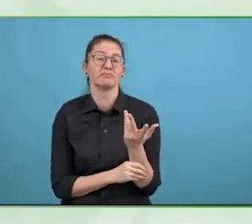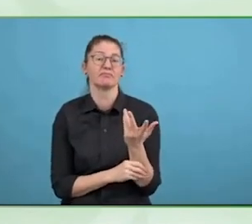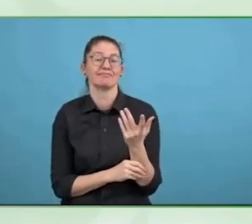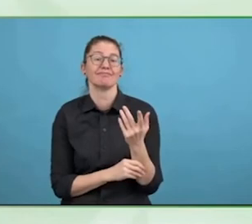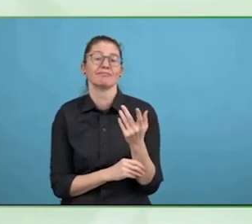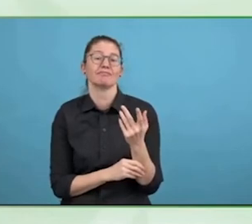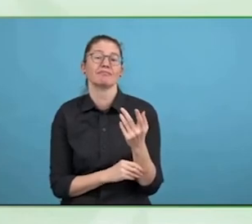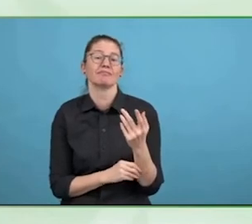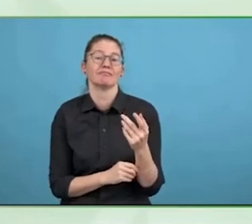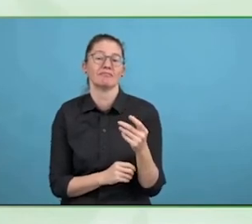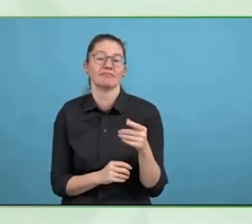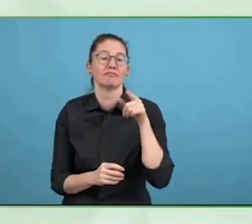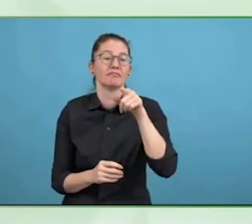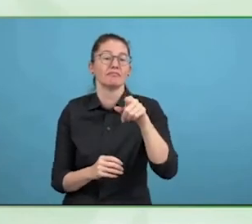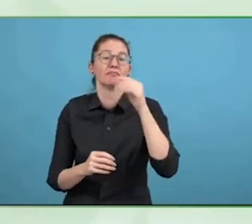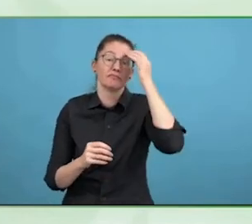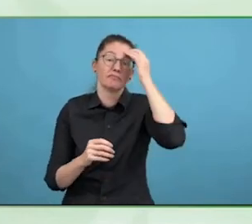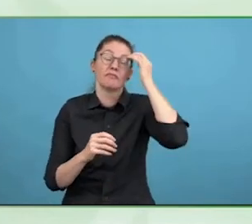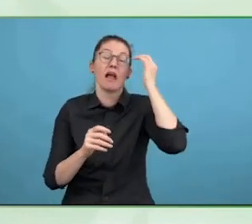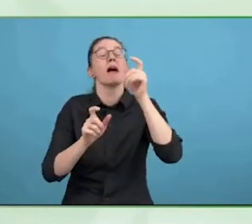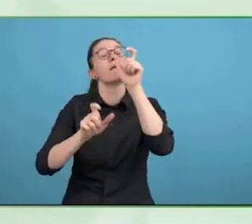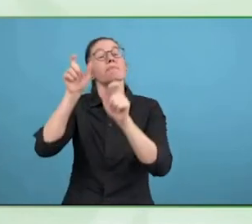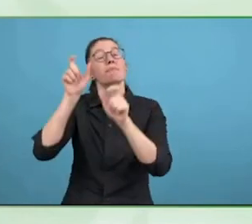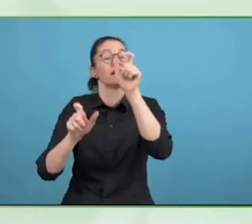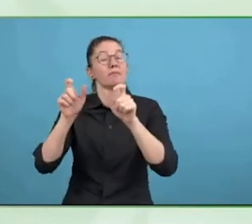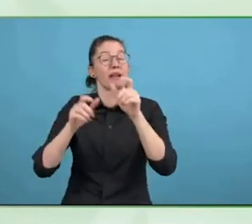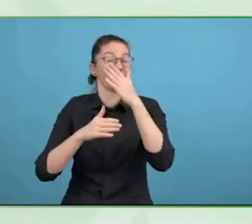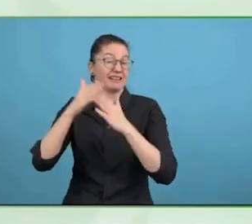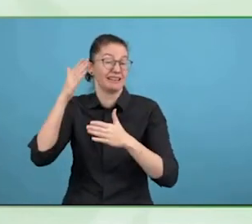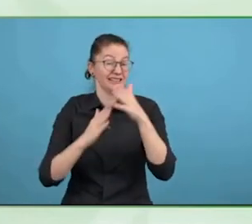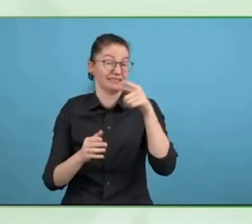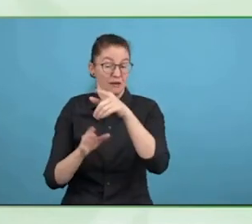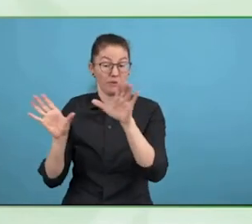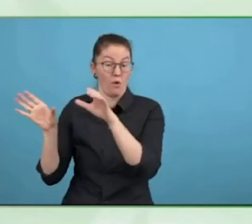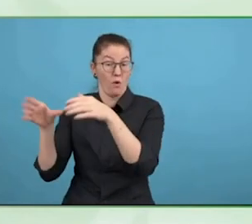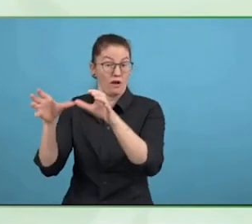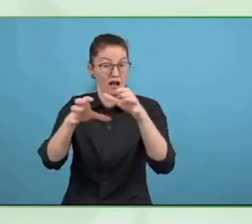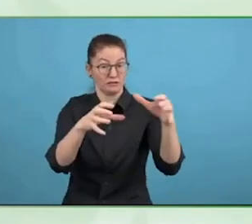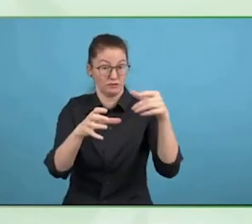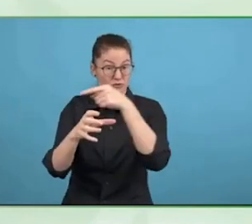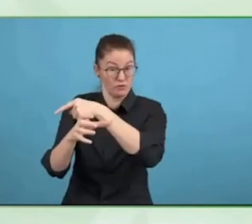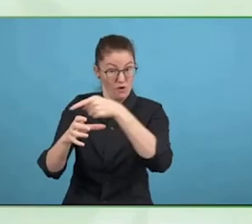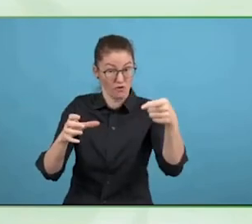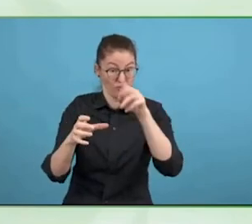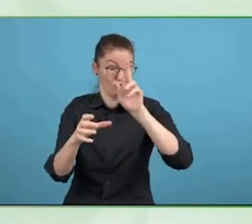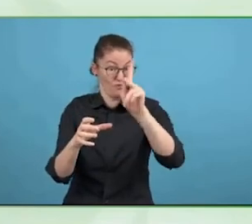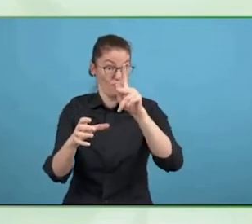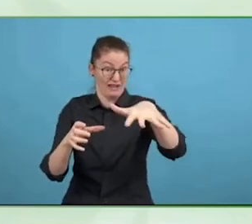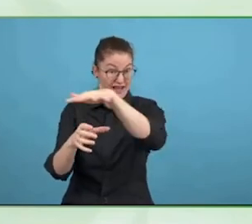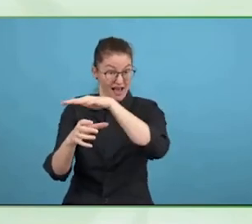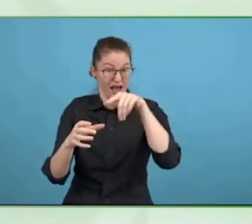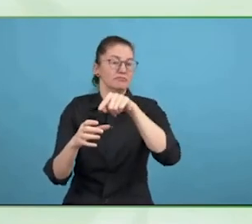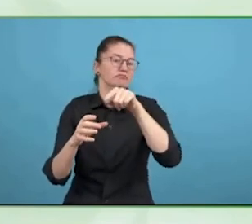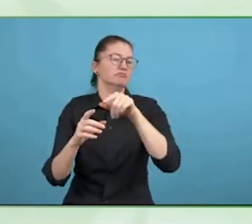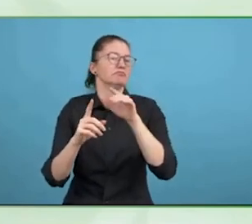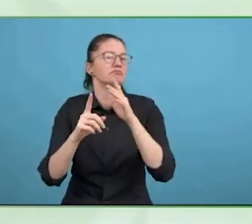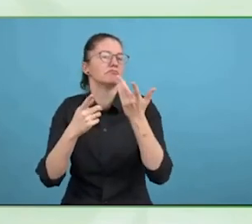That is an interesting question, I think that, for me, it is